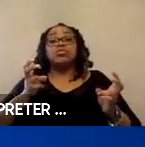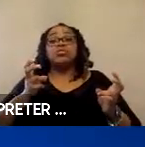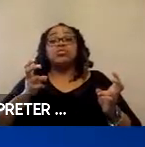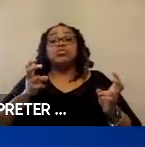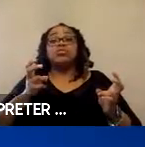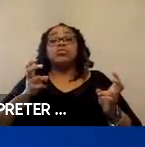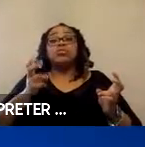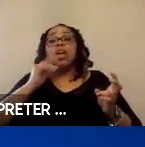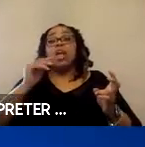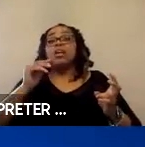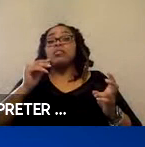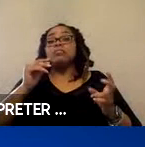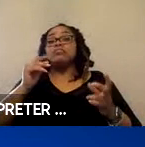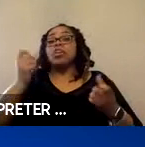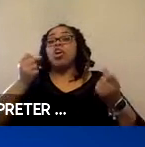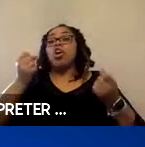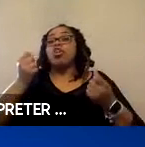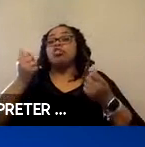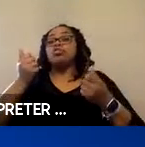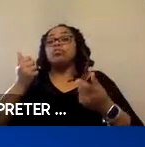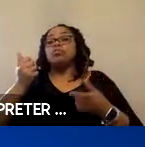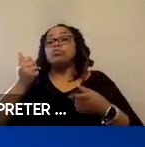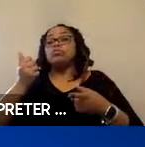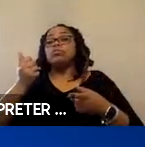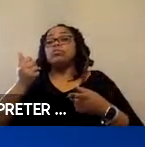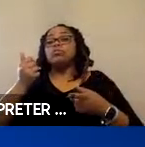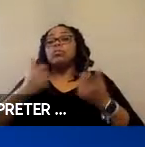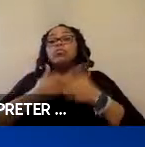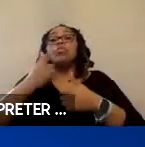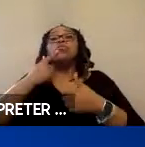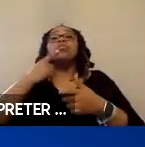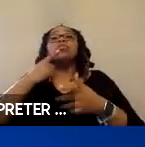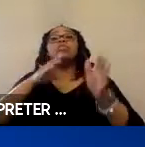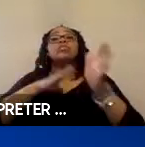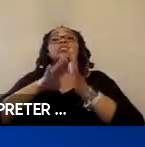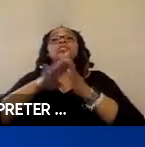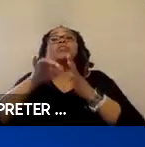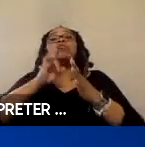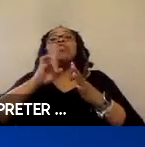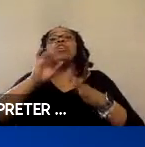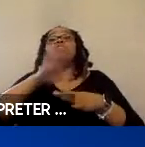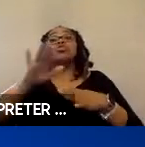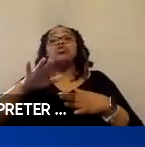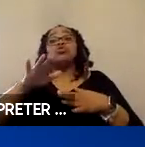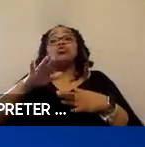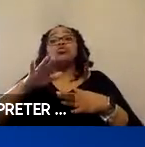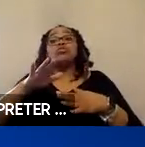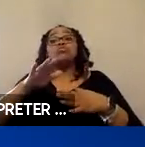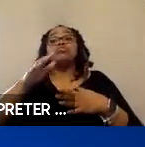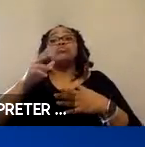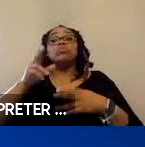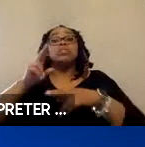vehicles, development of new procedures for assessing child passenger safety, and analysis